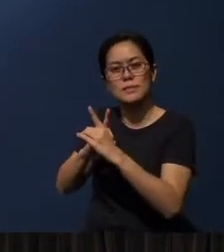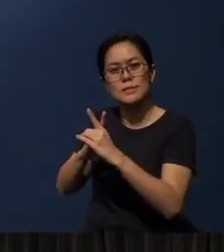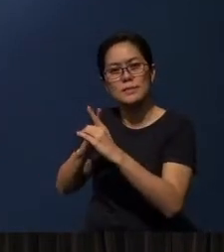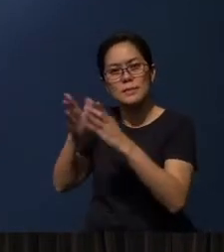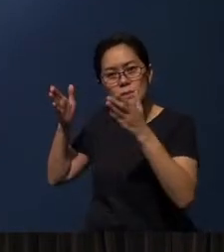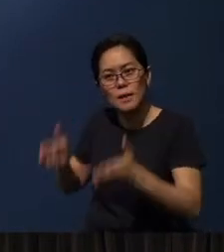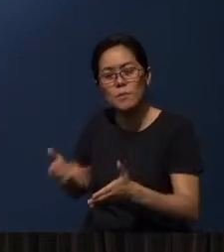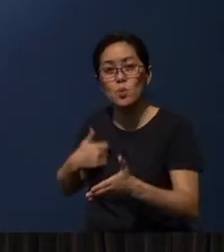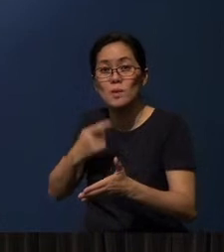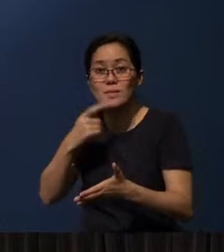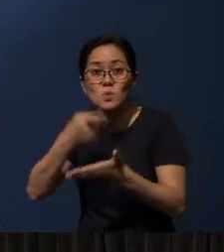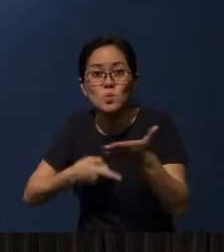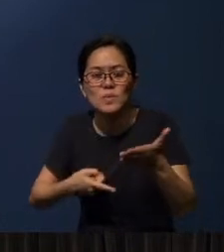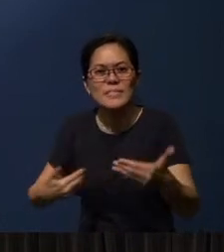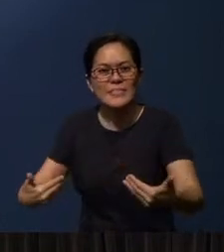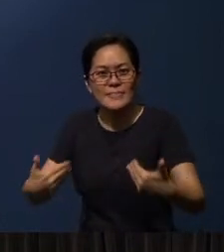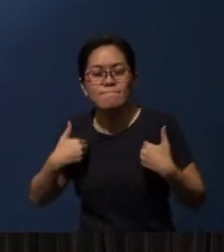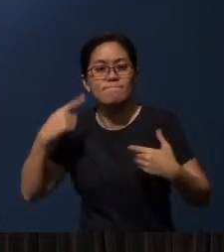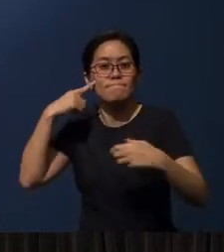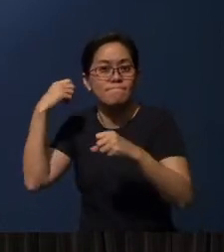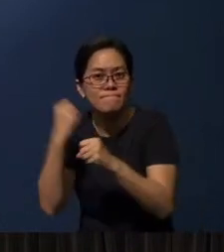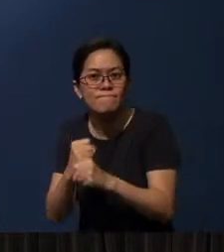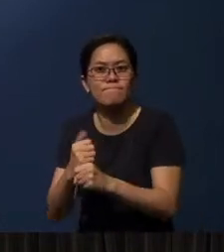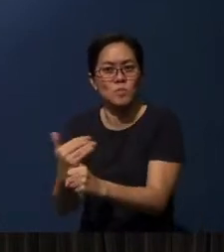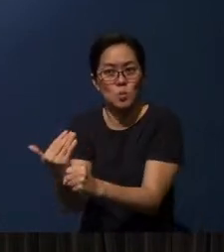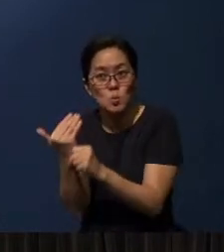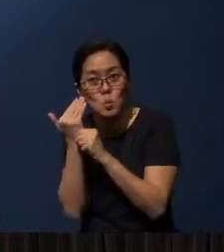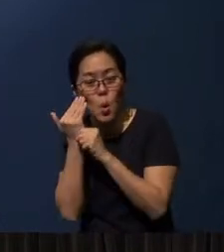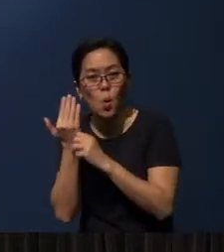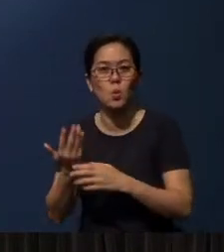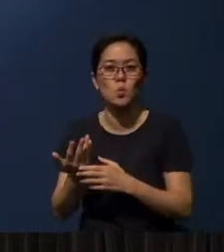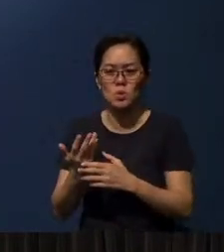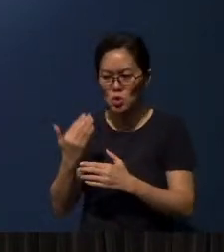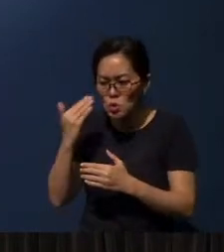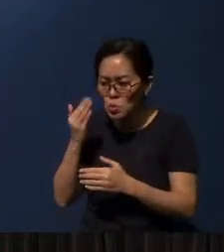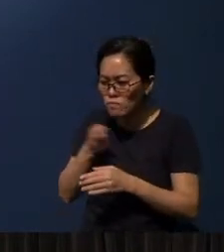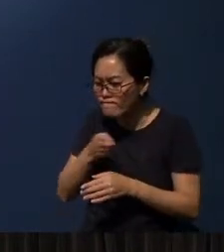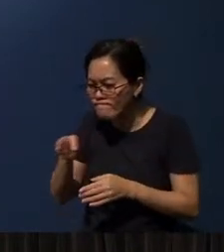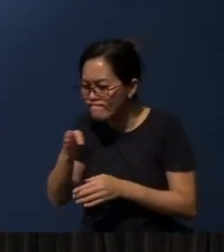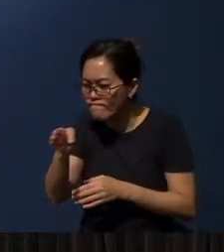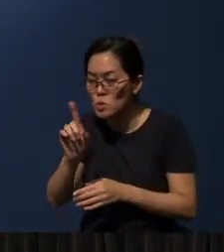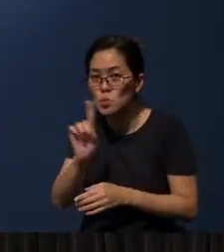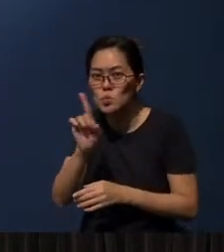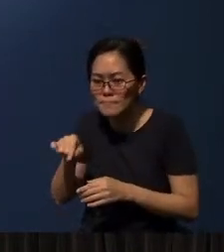having faith in order to know the direction of our faith.